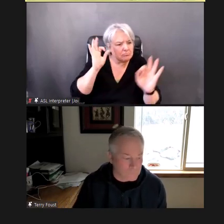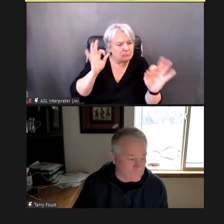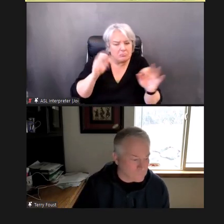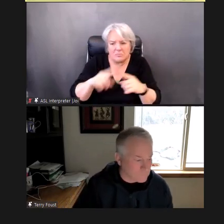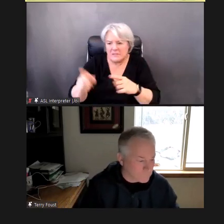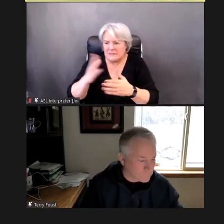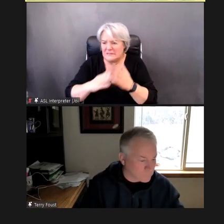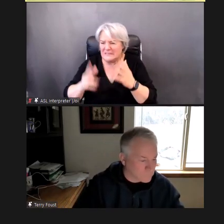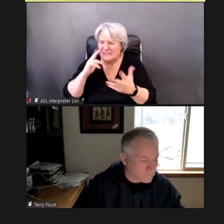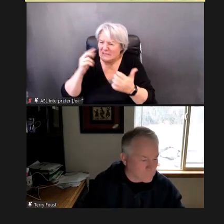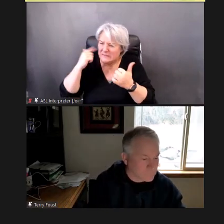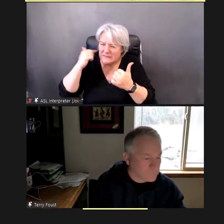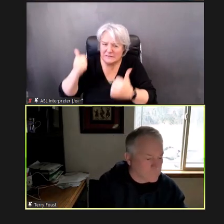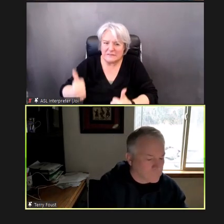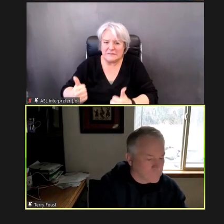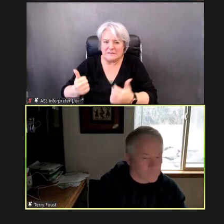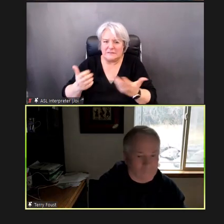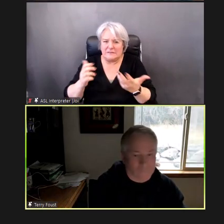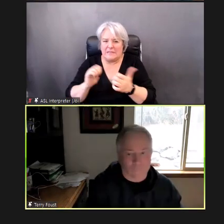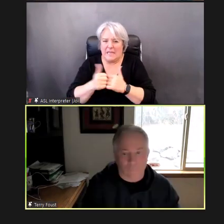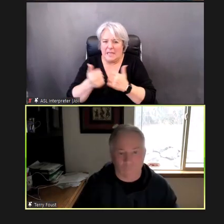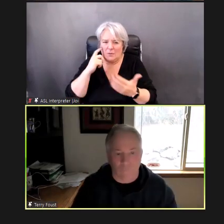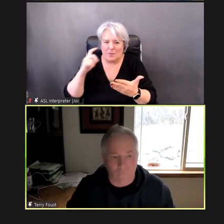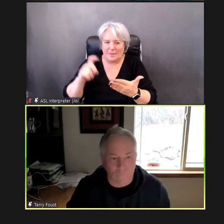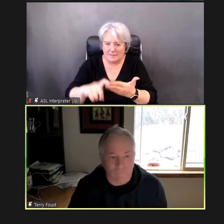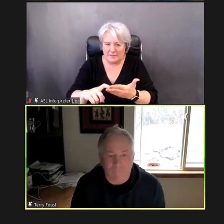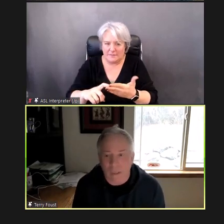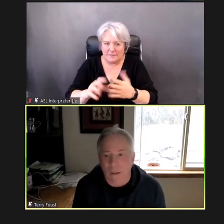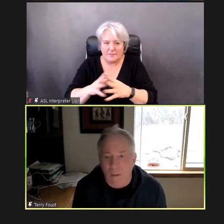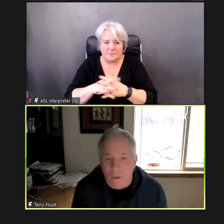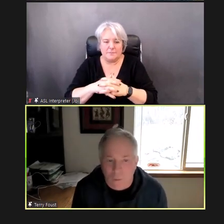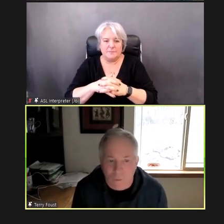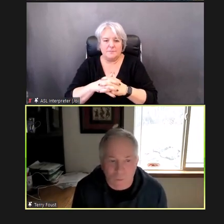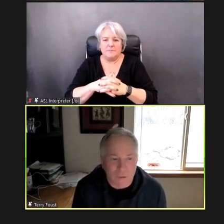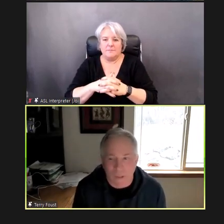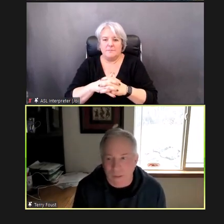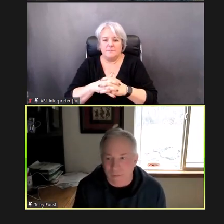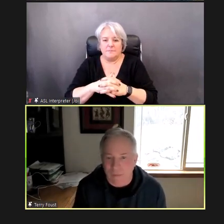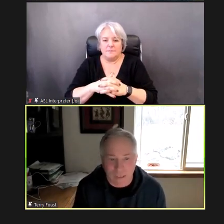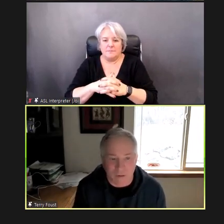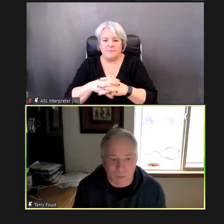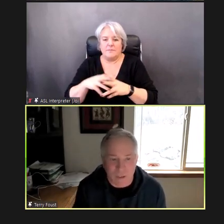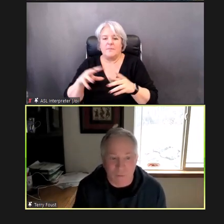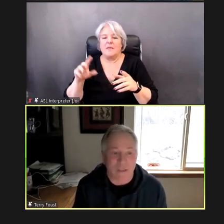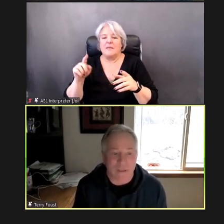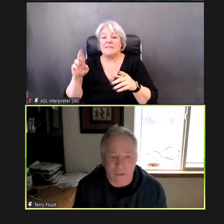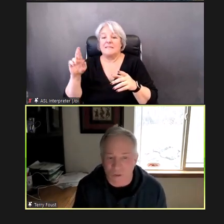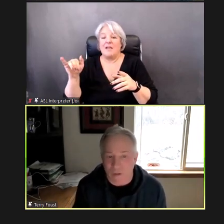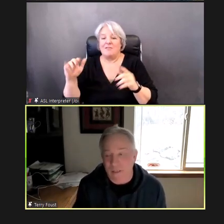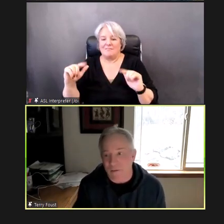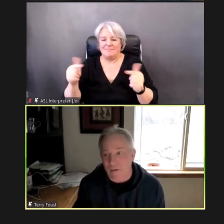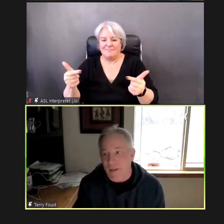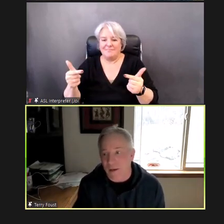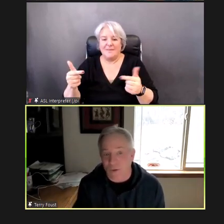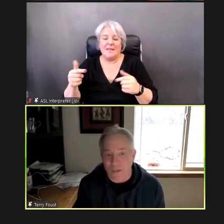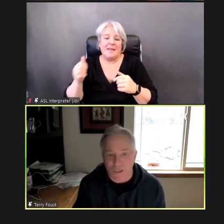DR. (Continuing). Terry Foust, AuD, CCC-A/SLP: William and everybody, really the short answer to that question is